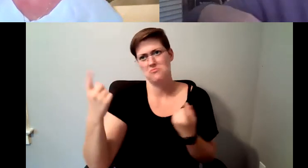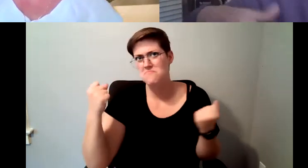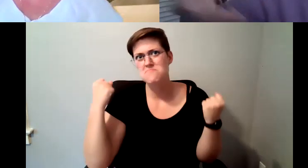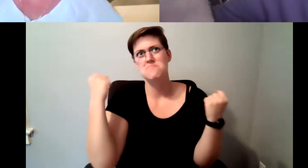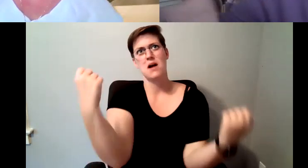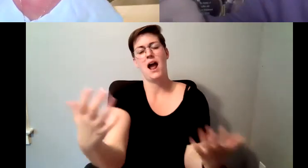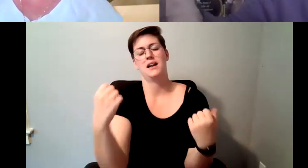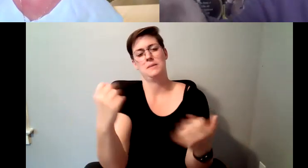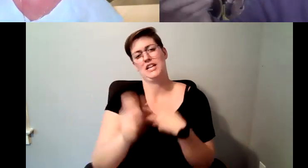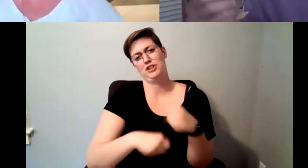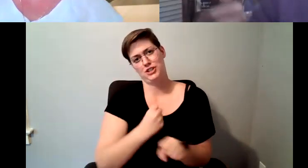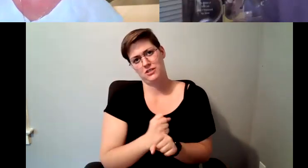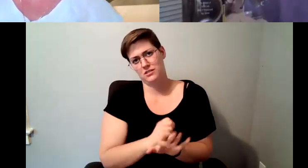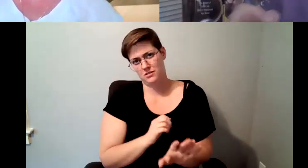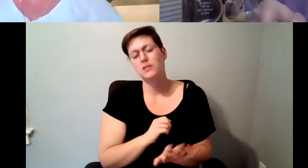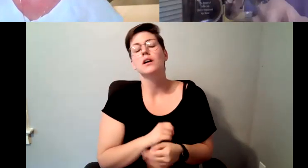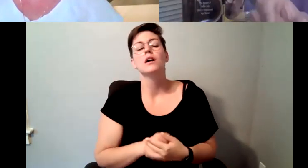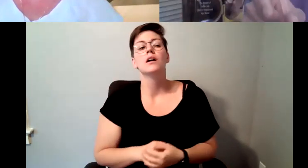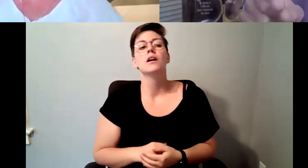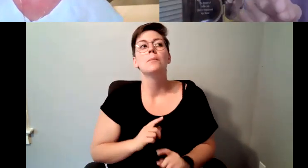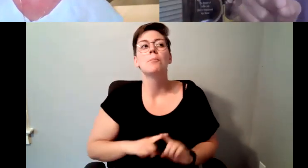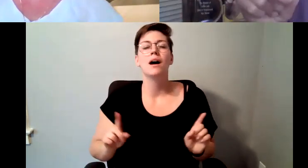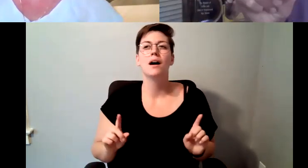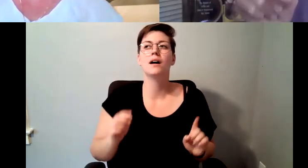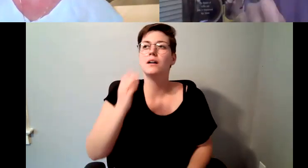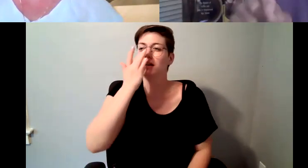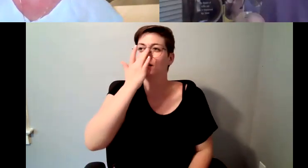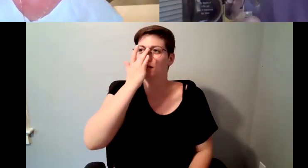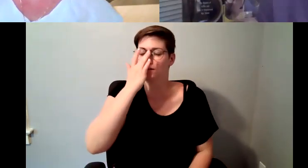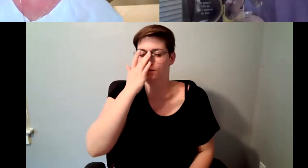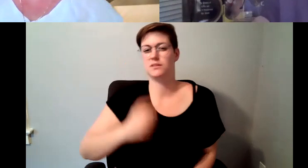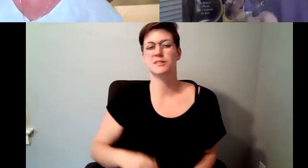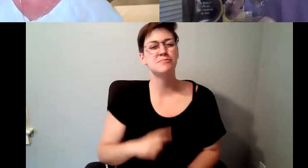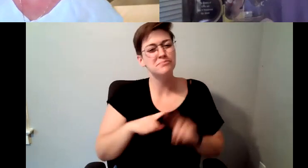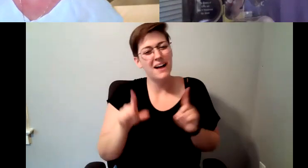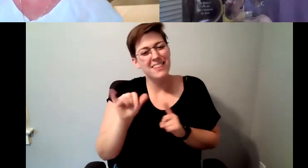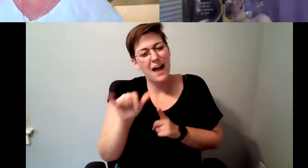D. Major Cohen: In so but but there's a there's a that pivotal moment that I talked about